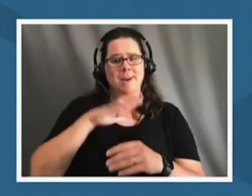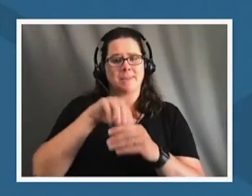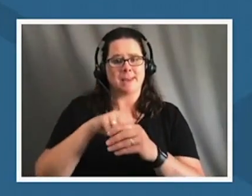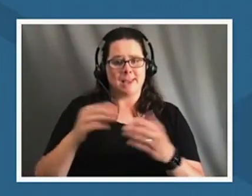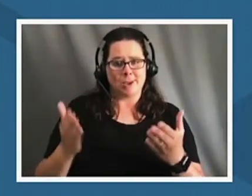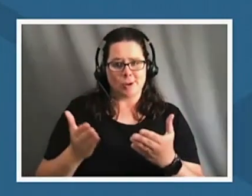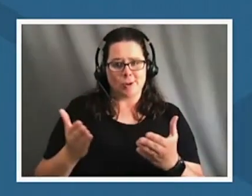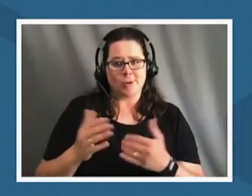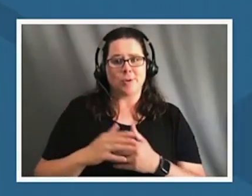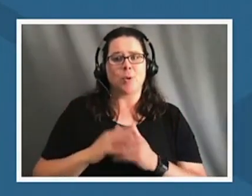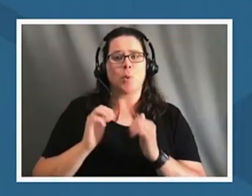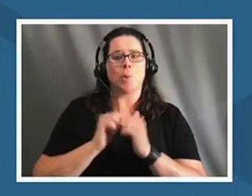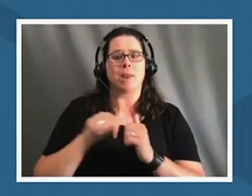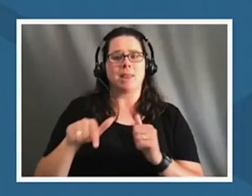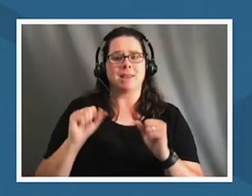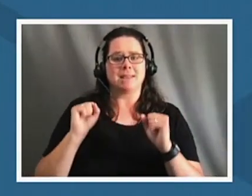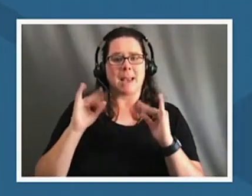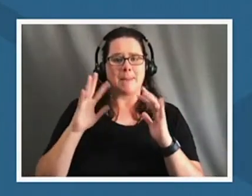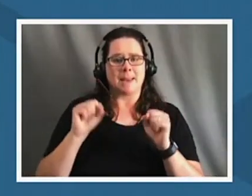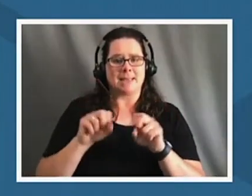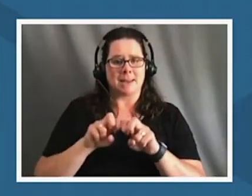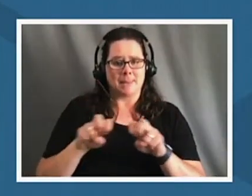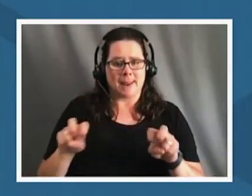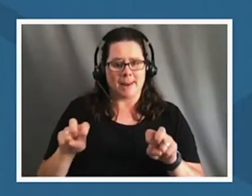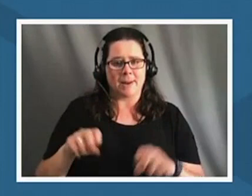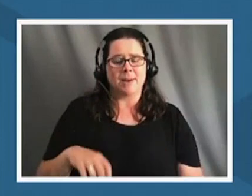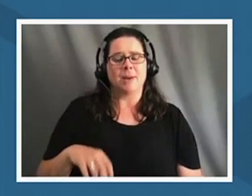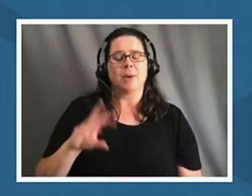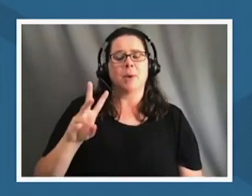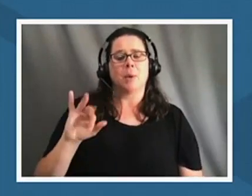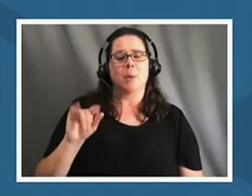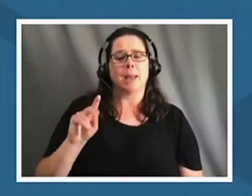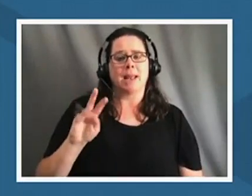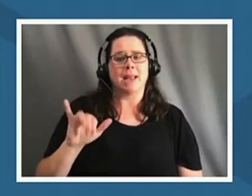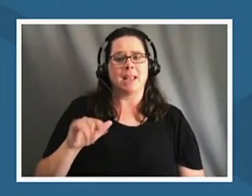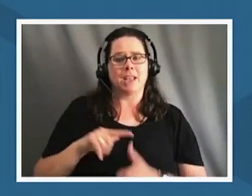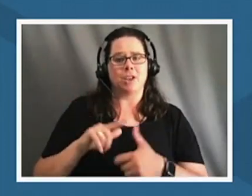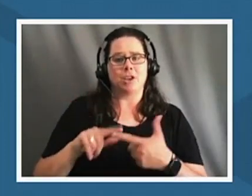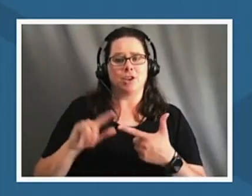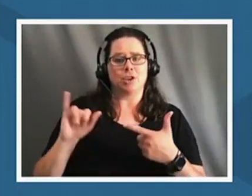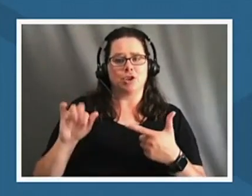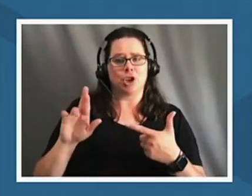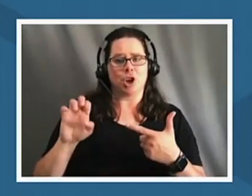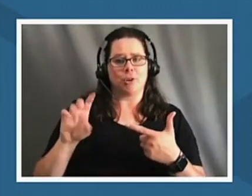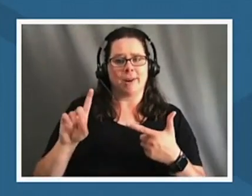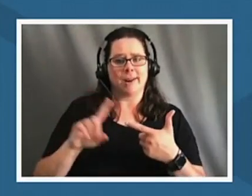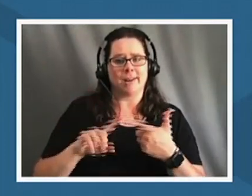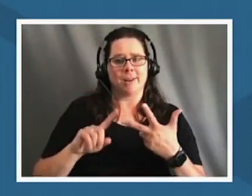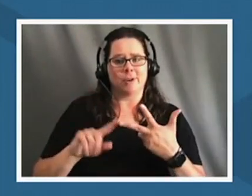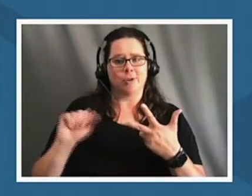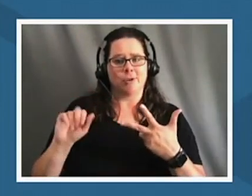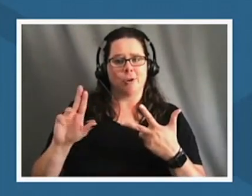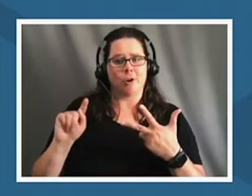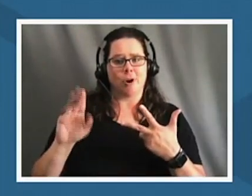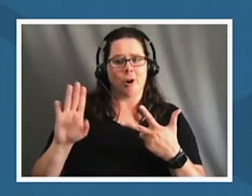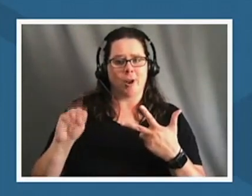with this amazing panel whitney jarrod and autumn